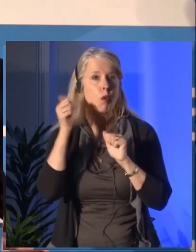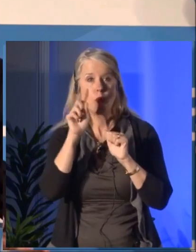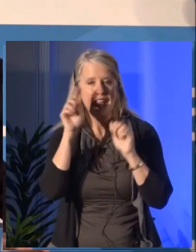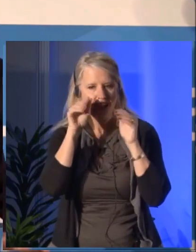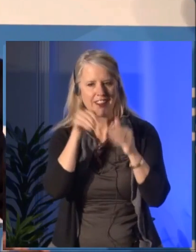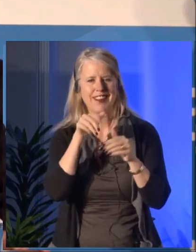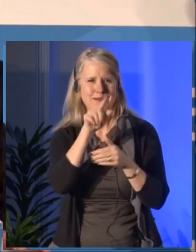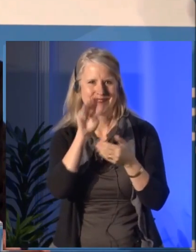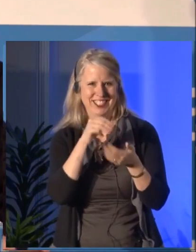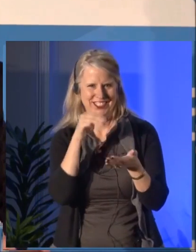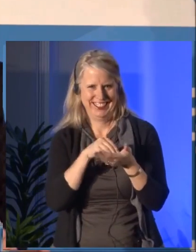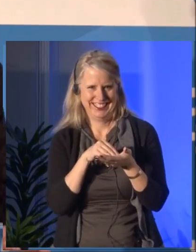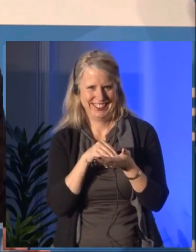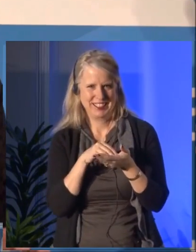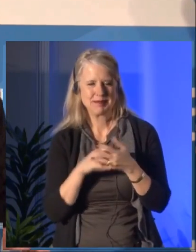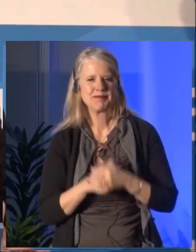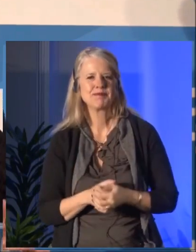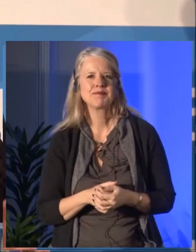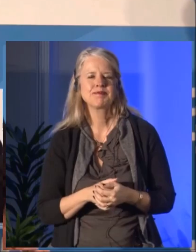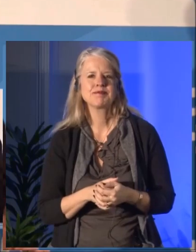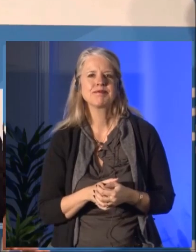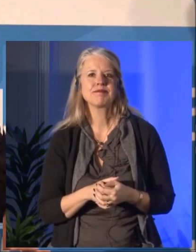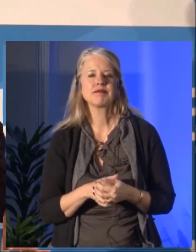and over 2,000 artists distributed